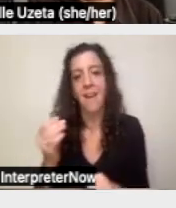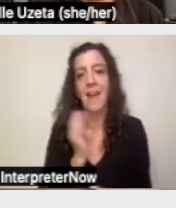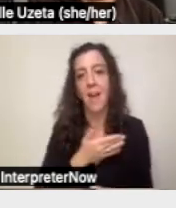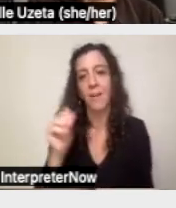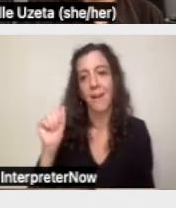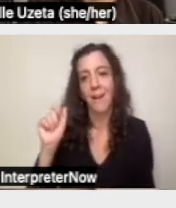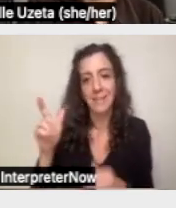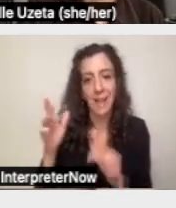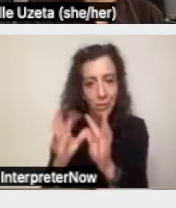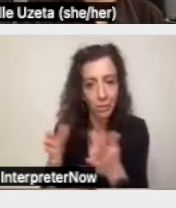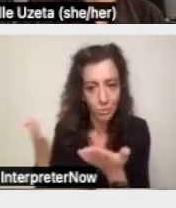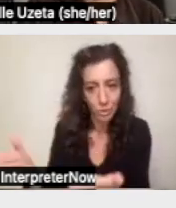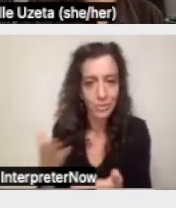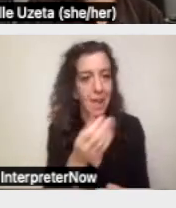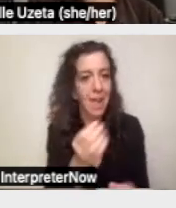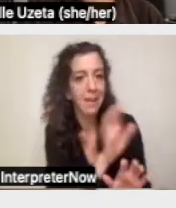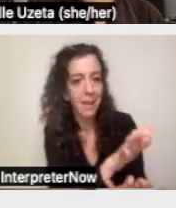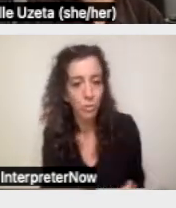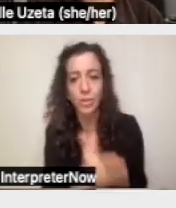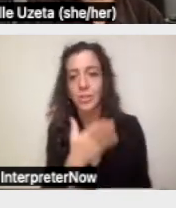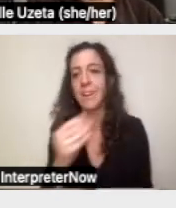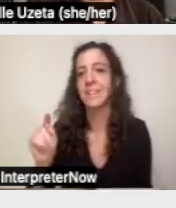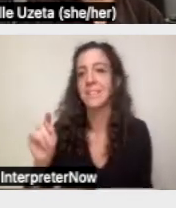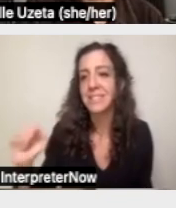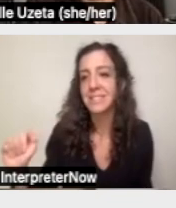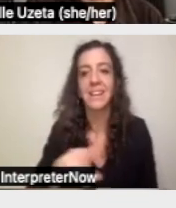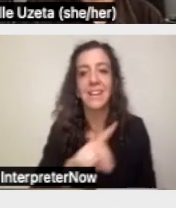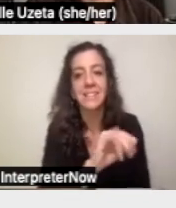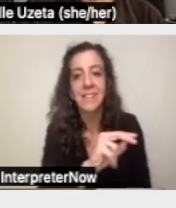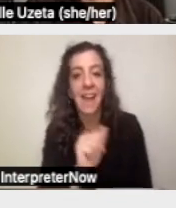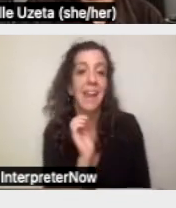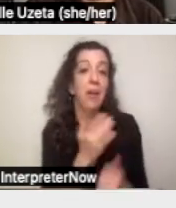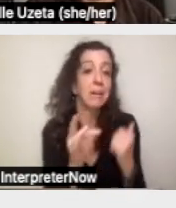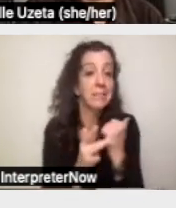interpreters and captioner and Tina and Diana, our tech folks from DREDF.